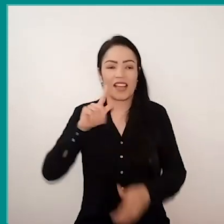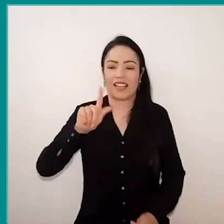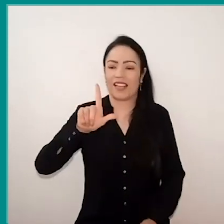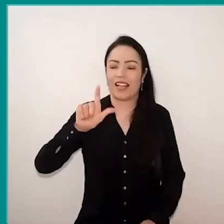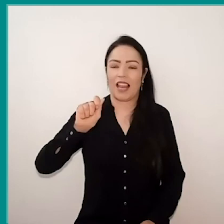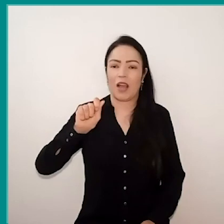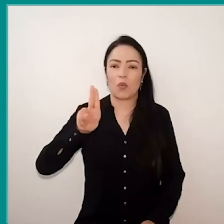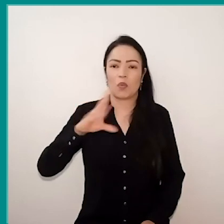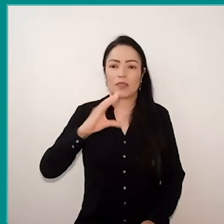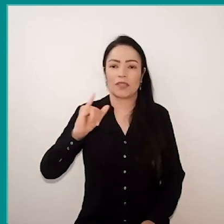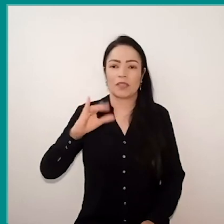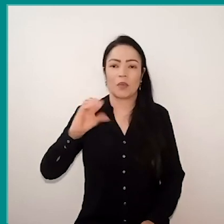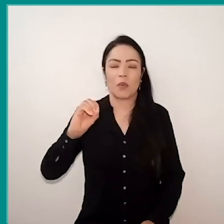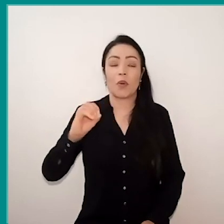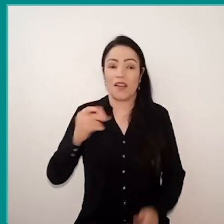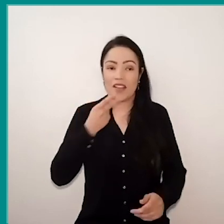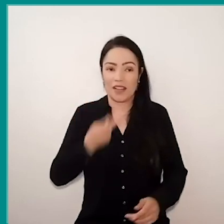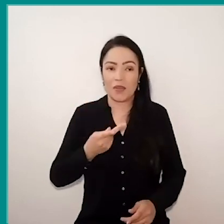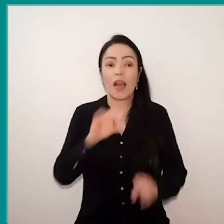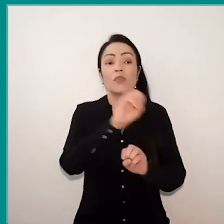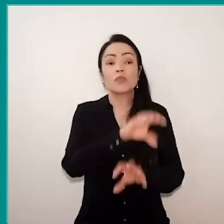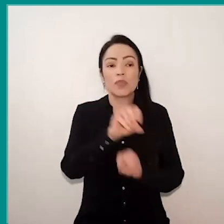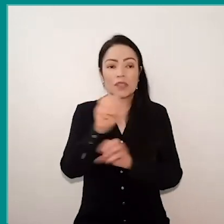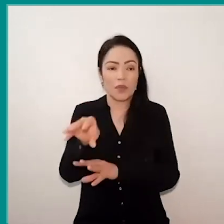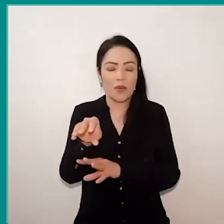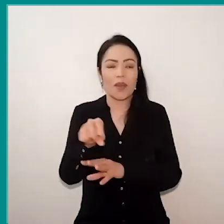stays more with the educators. I actually don't do that,